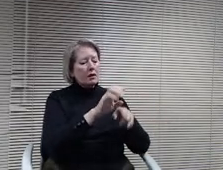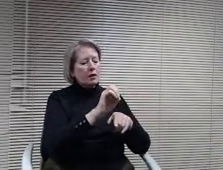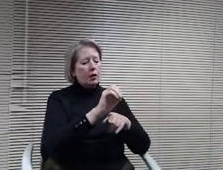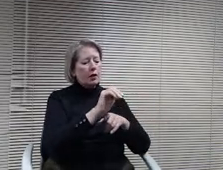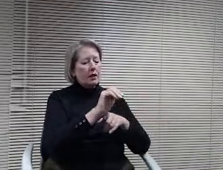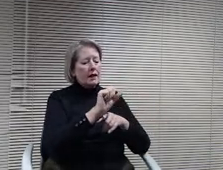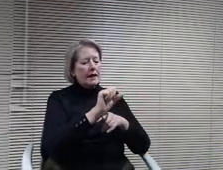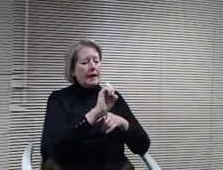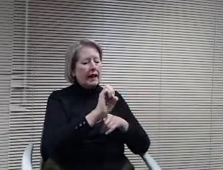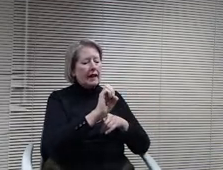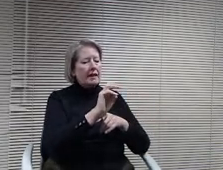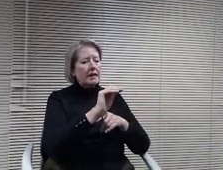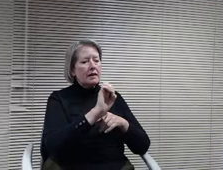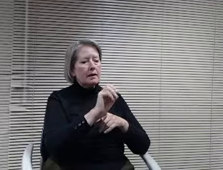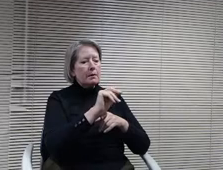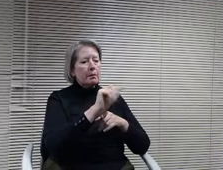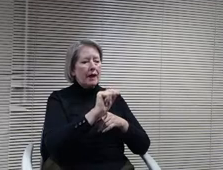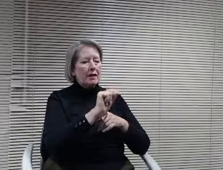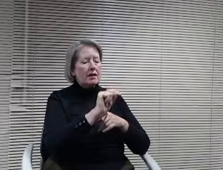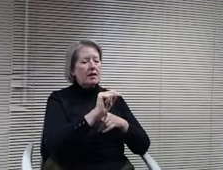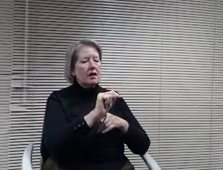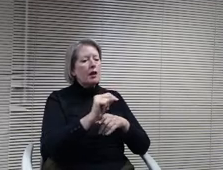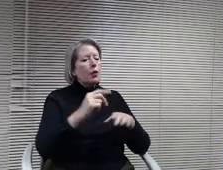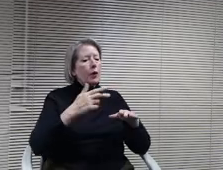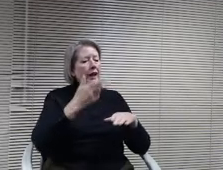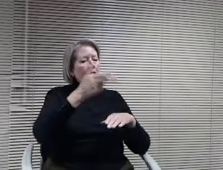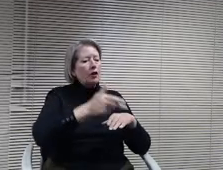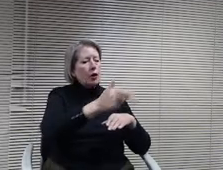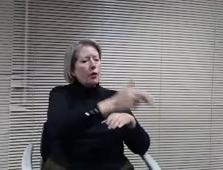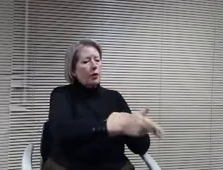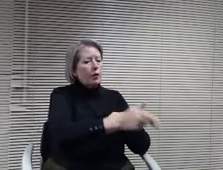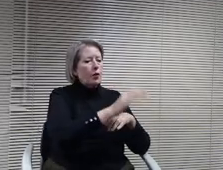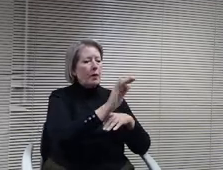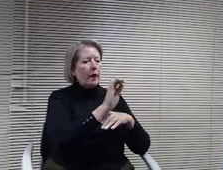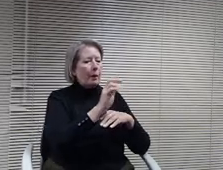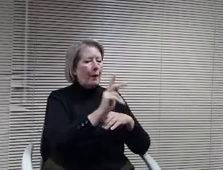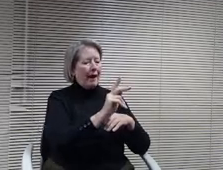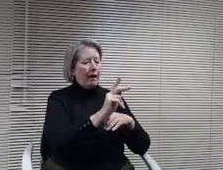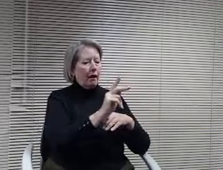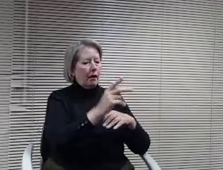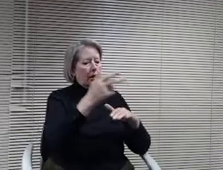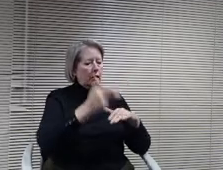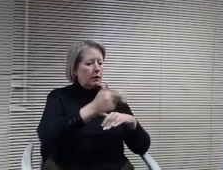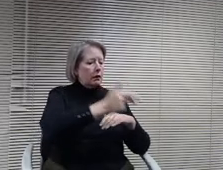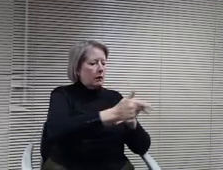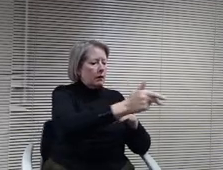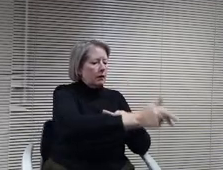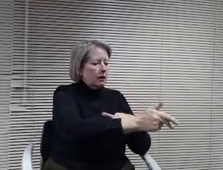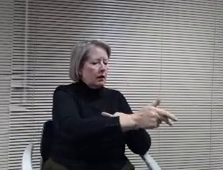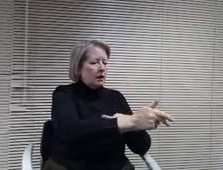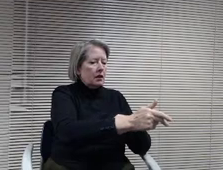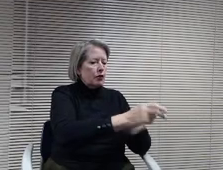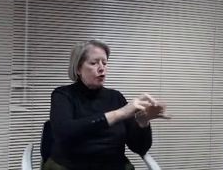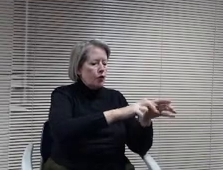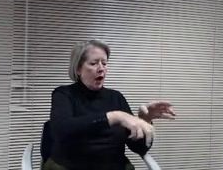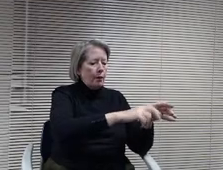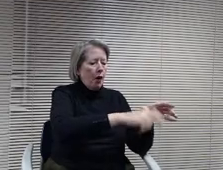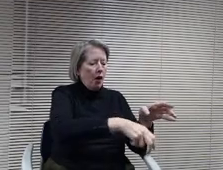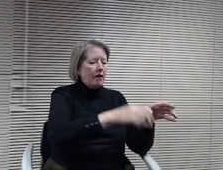small buses would be able to loop through and drop off and then leave out the driveway so it's there's some advantages to